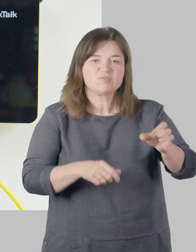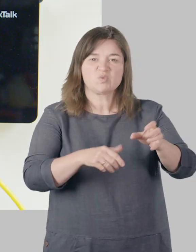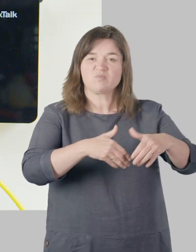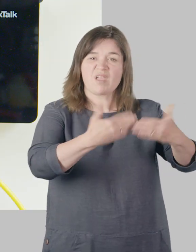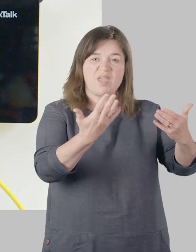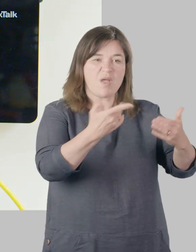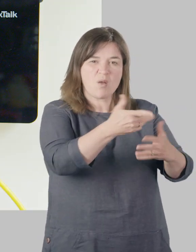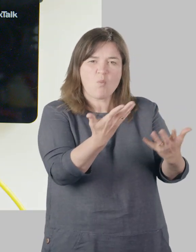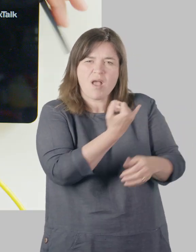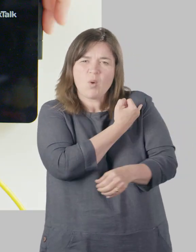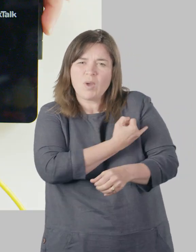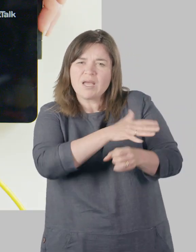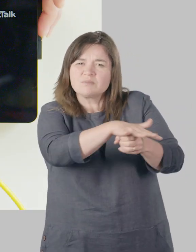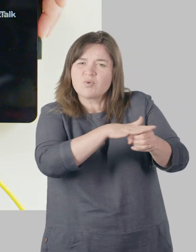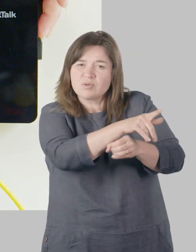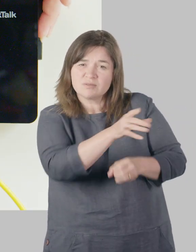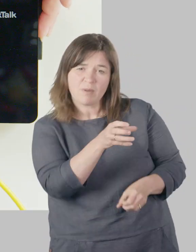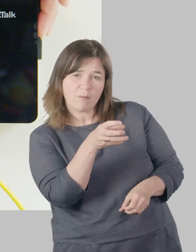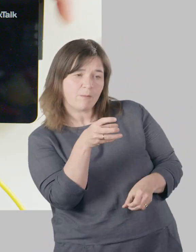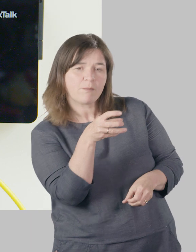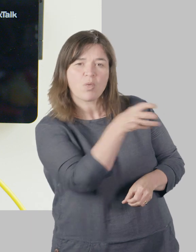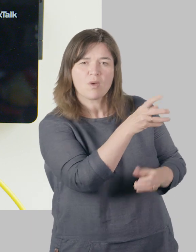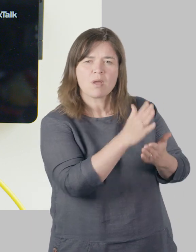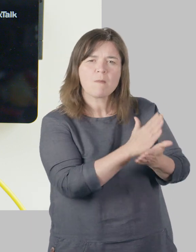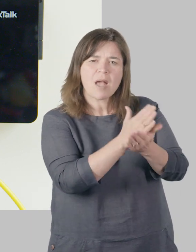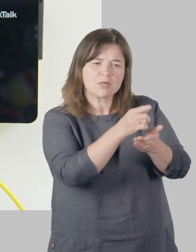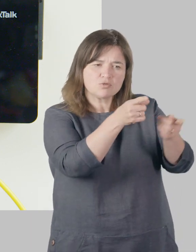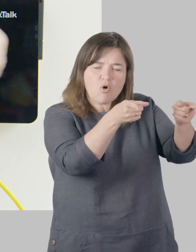So you can now unplug the Wi-Fi extender and move it to a socket where you have weak Wi-Fi signal.